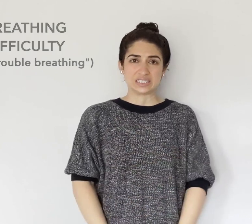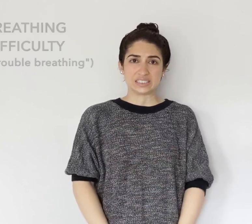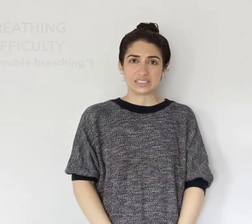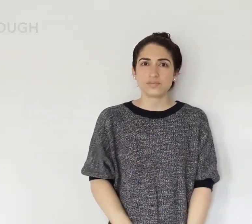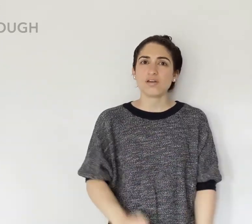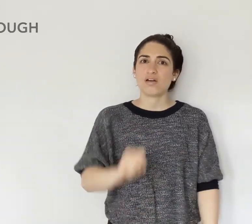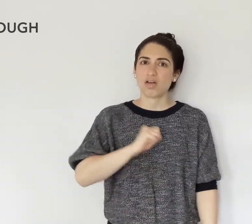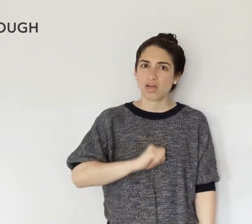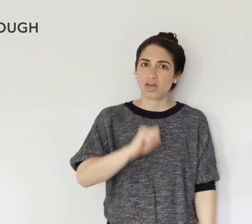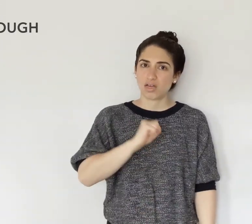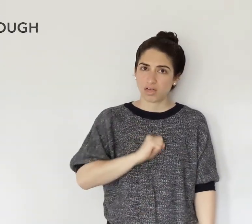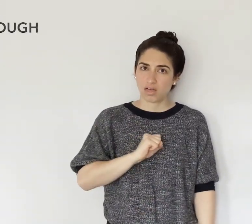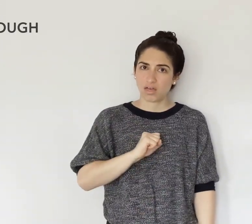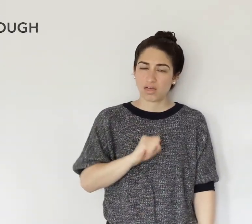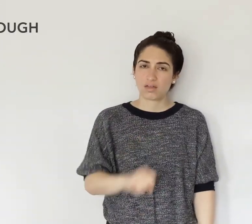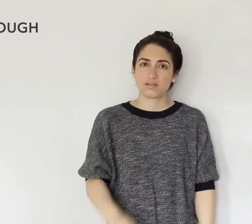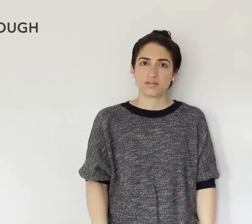COUGH